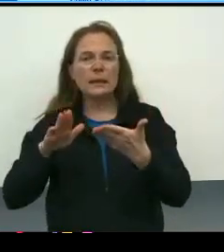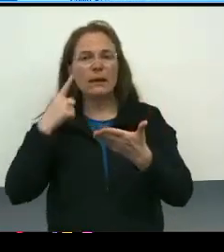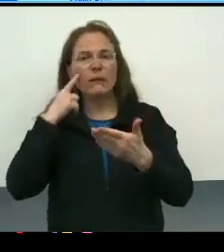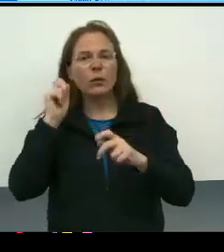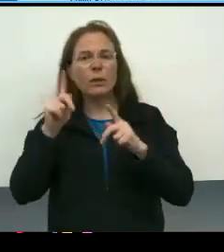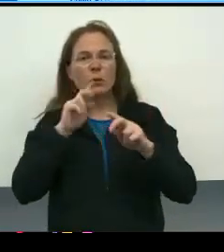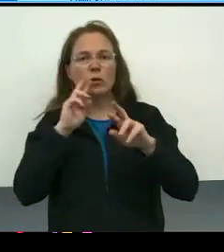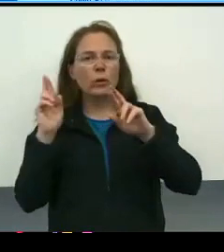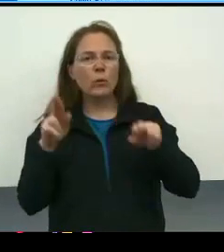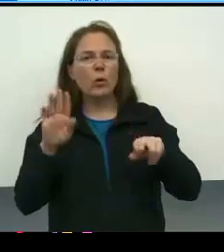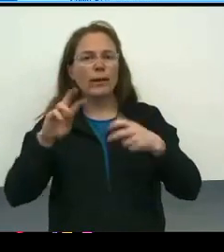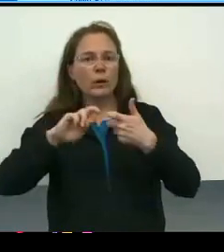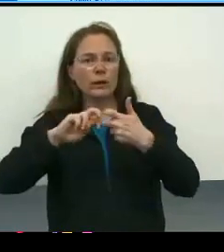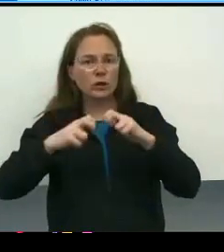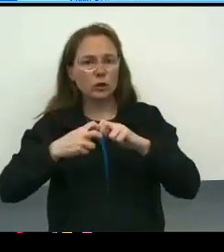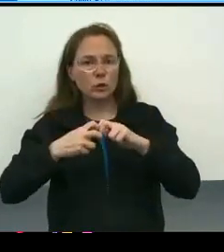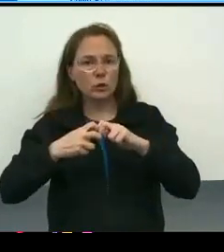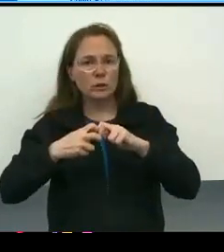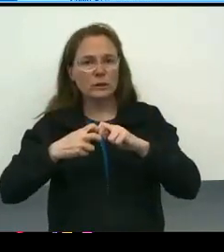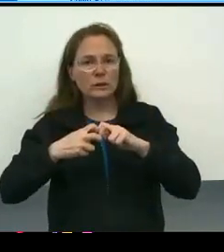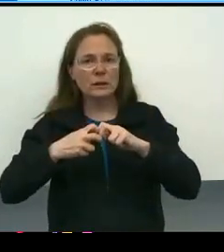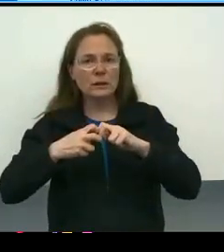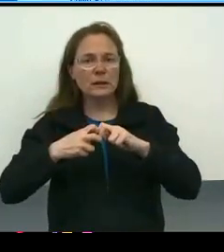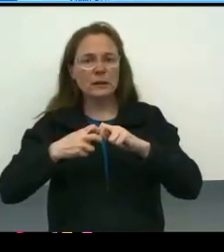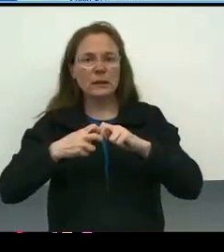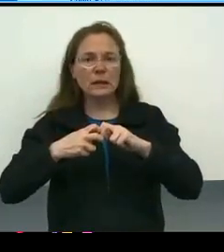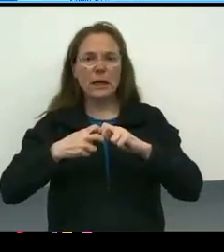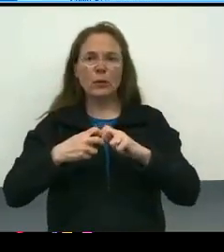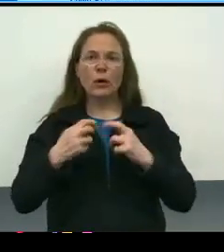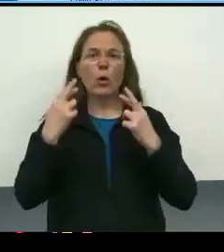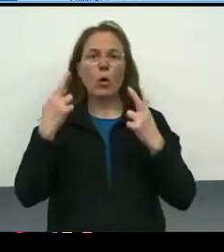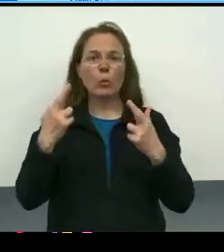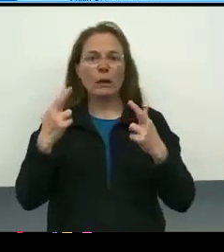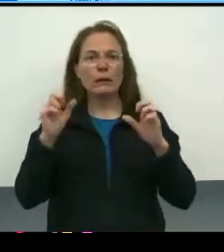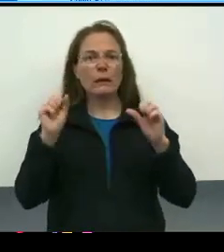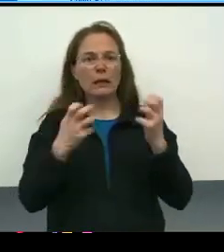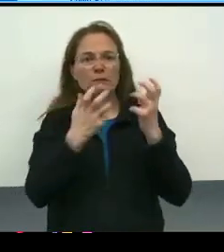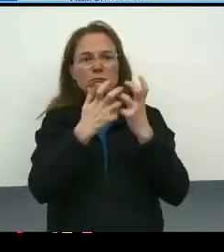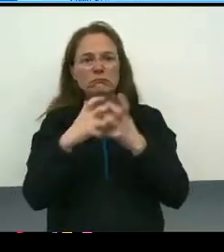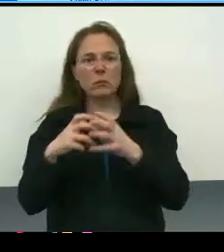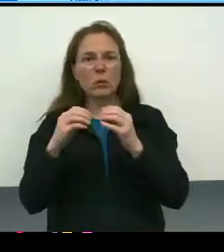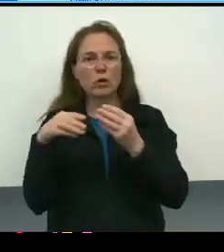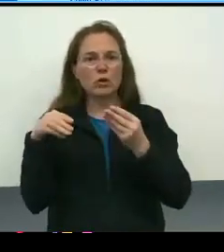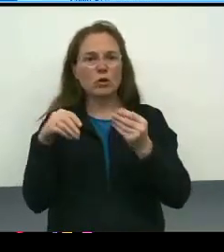And we thought that in the recommendation notes that we can streamline that. That seemed to be something that could be a quick win.